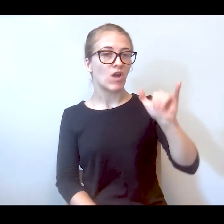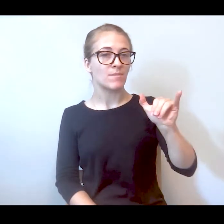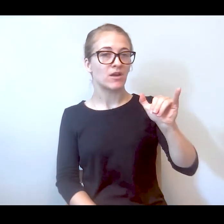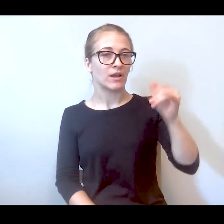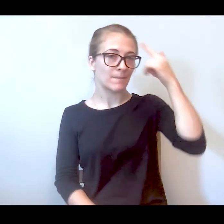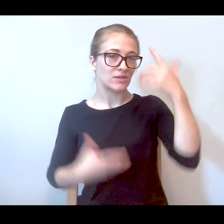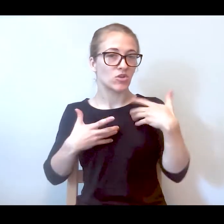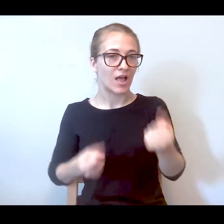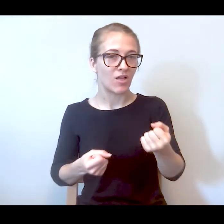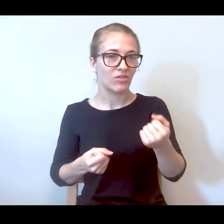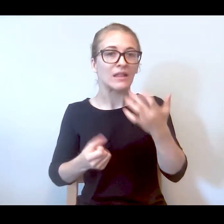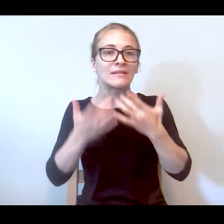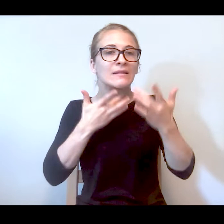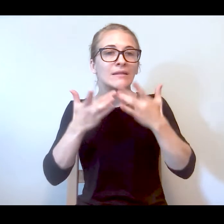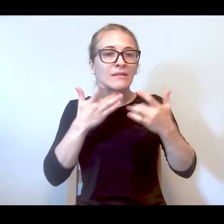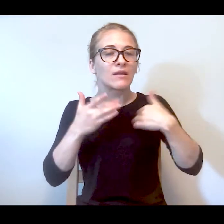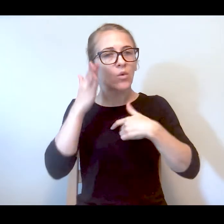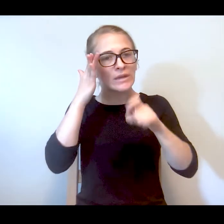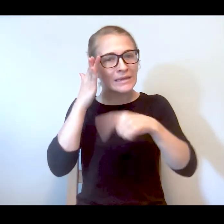need them to be doing the weekly sessions, those